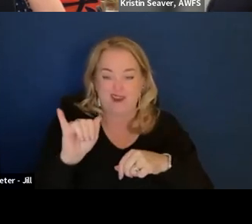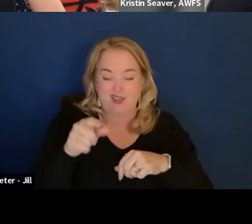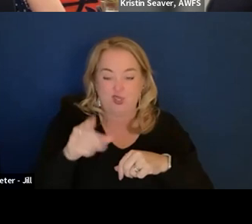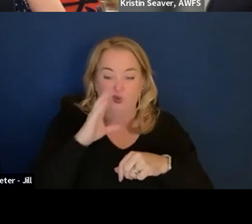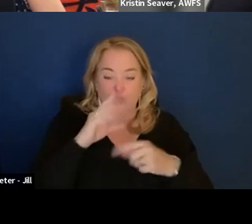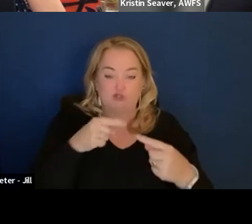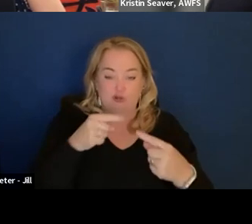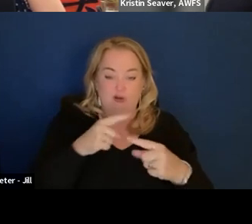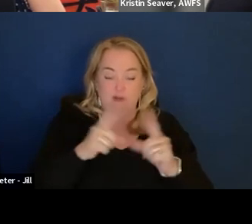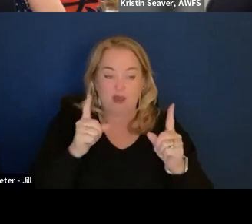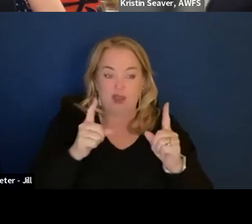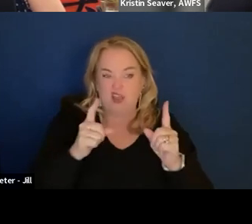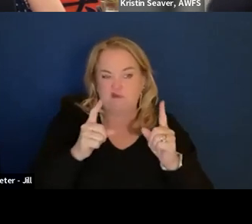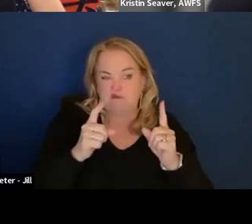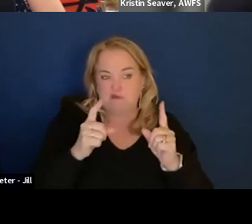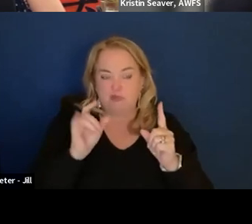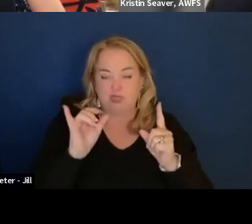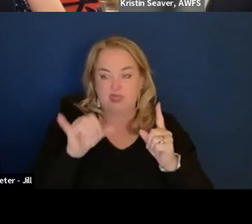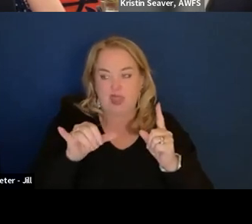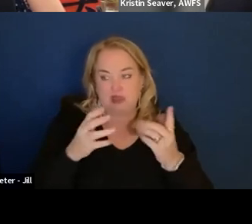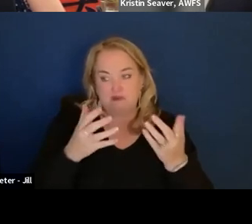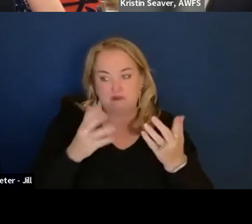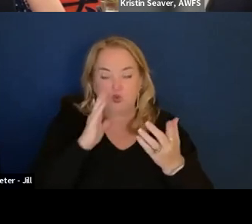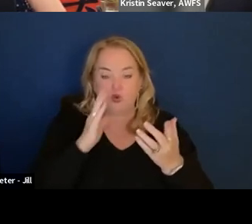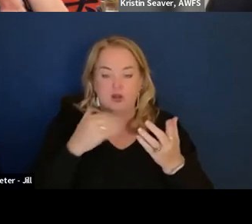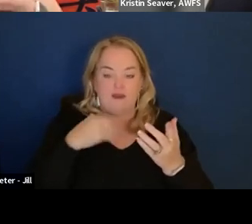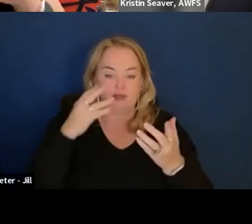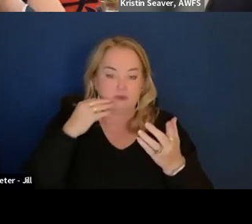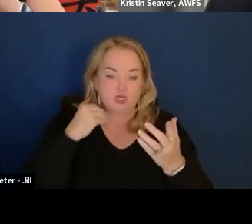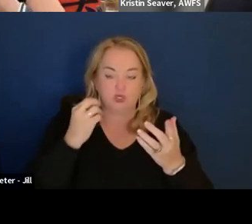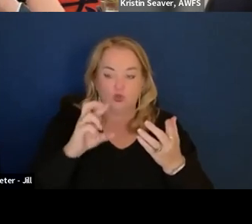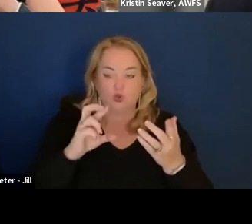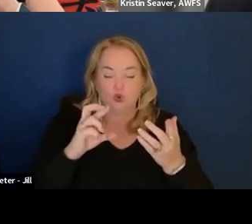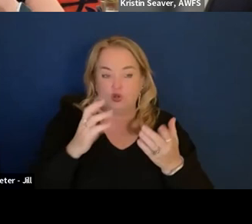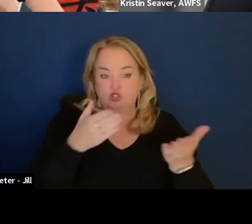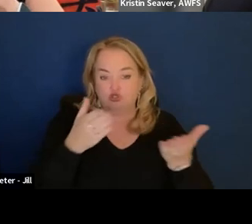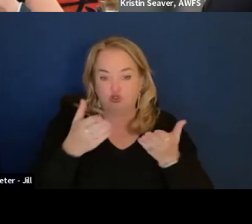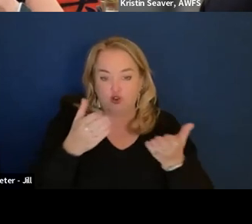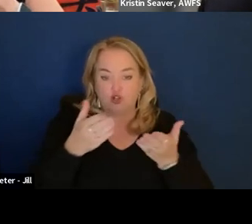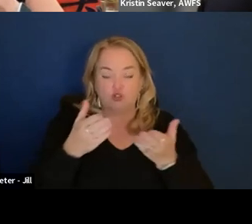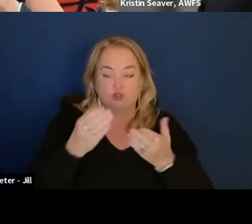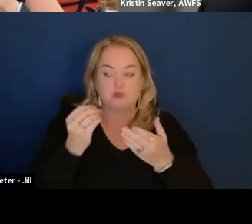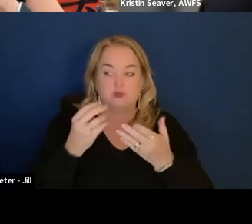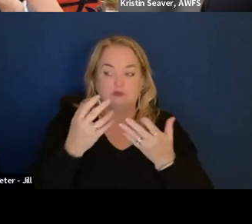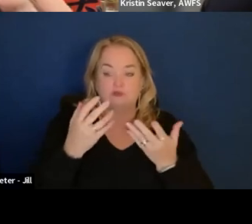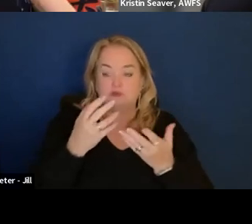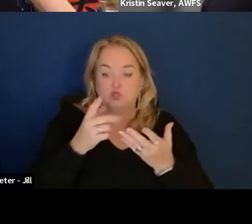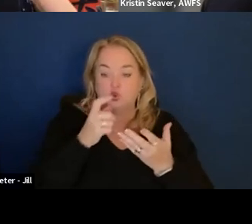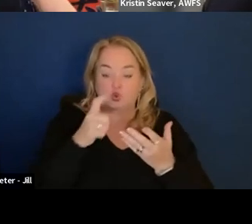But someone like that would have experience and you know servers where they could run AI models.